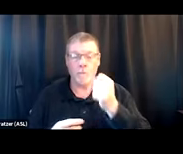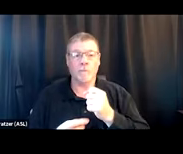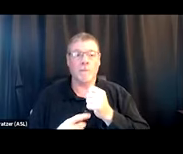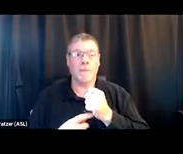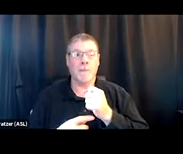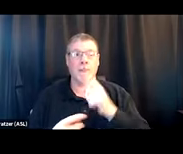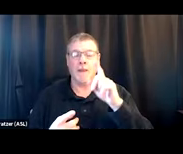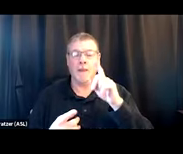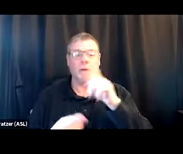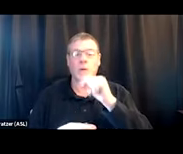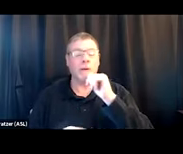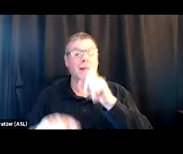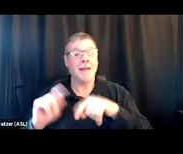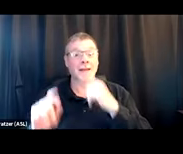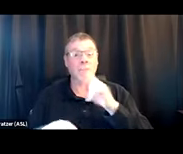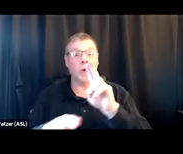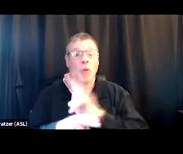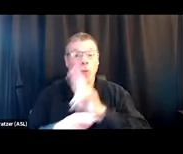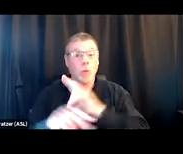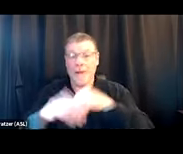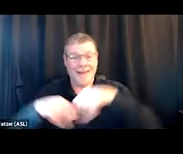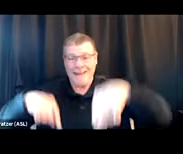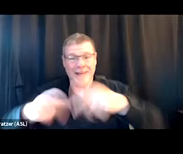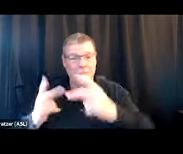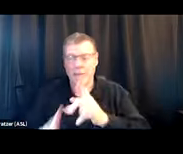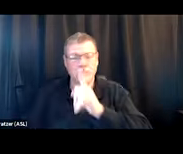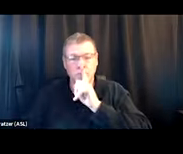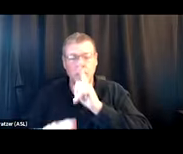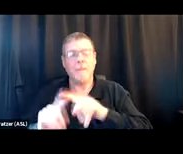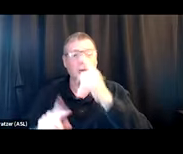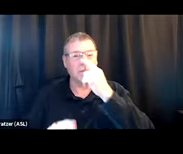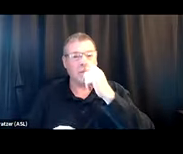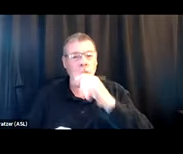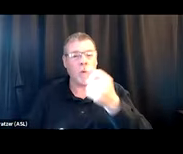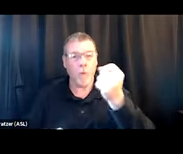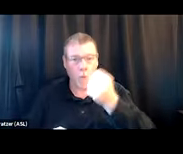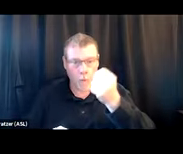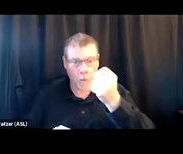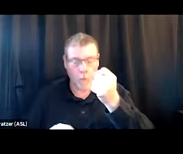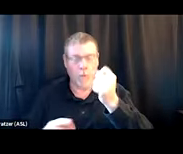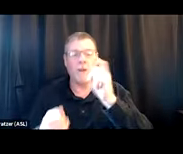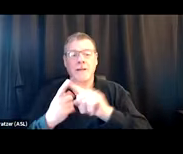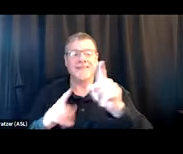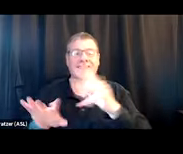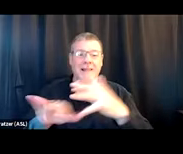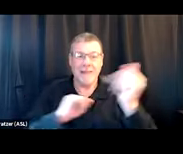you're not saying people can, like, use in this space, but can you hold onto them until they leave so they don't have to go search out